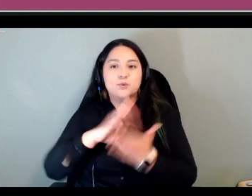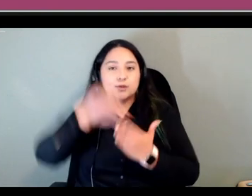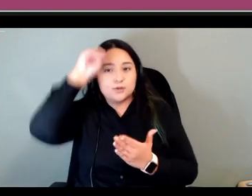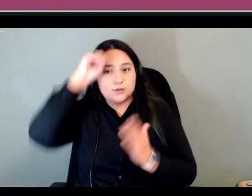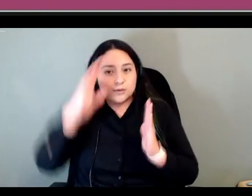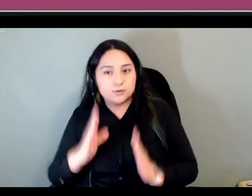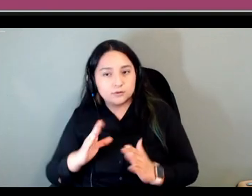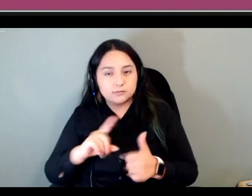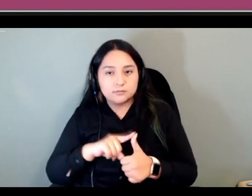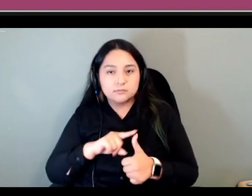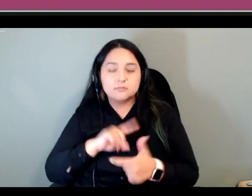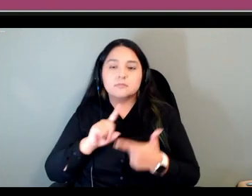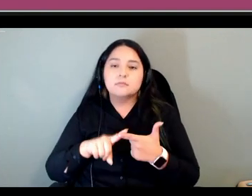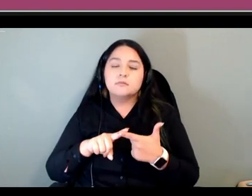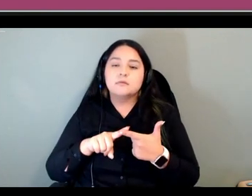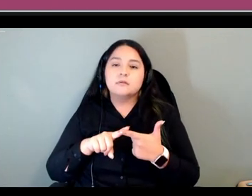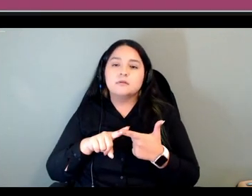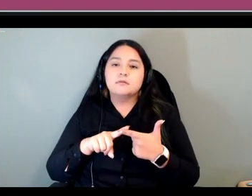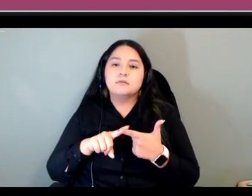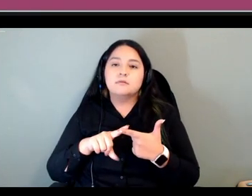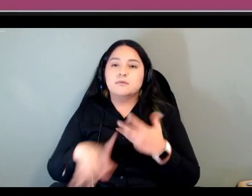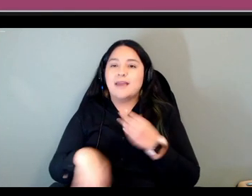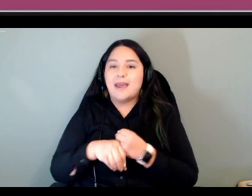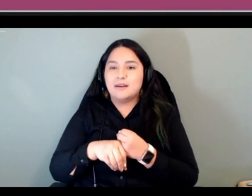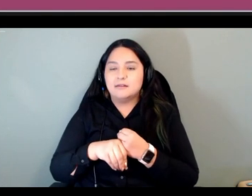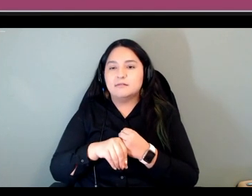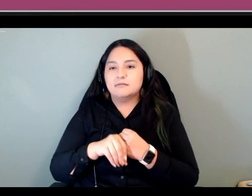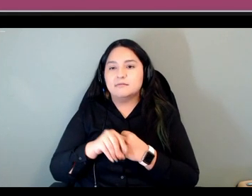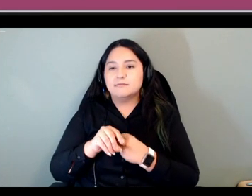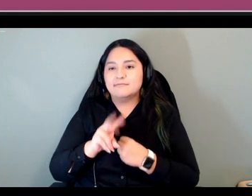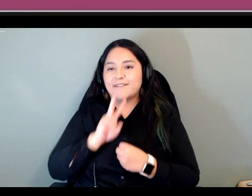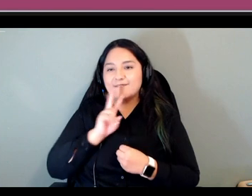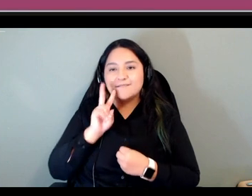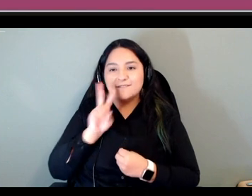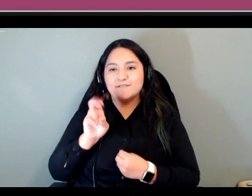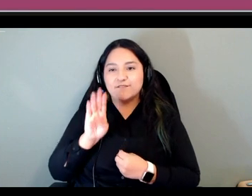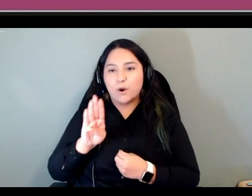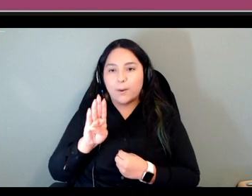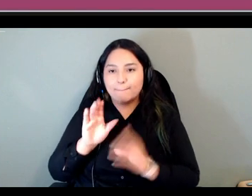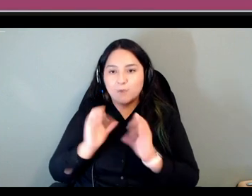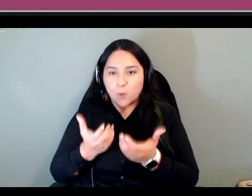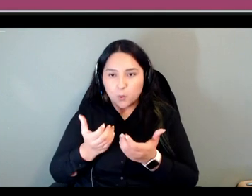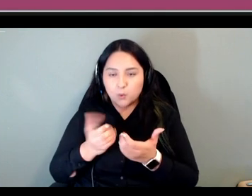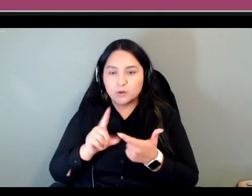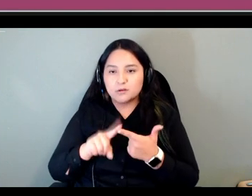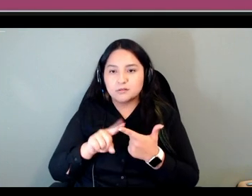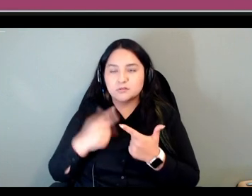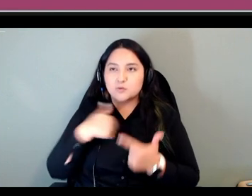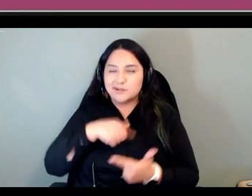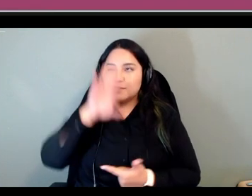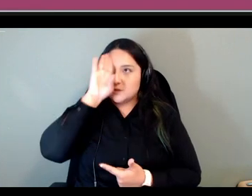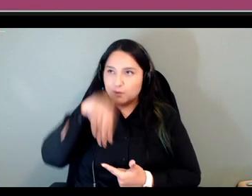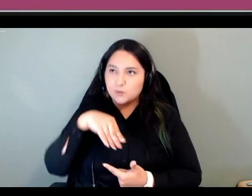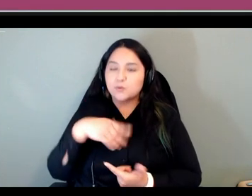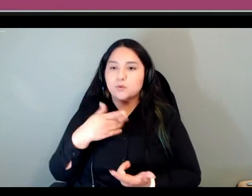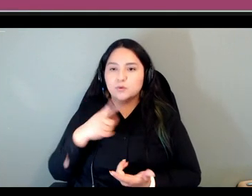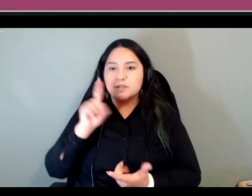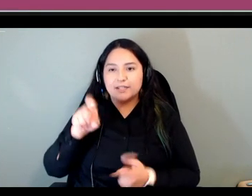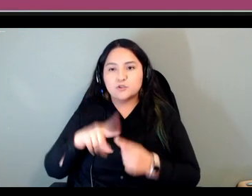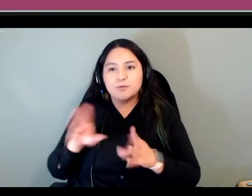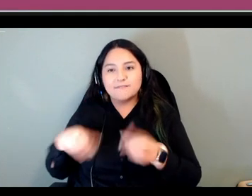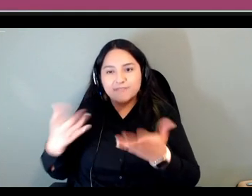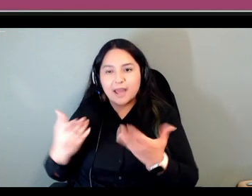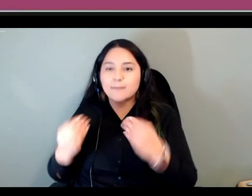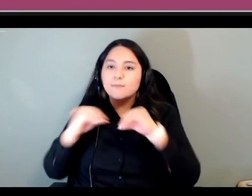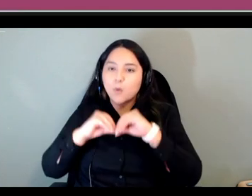um i know a verb course because we we knew that we needed to provide more basic verbs